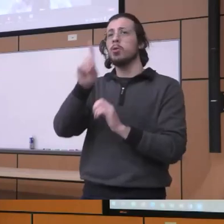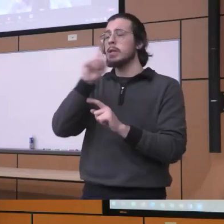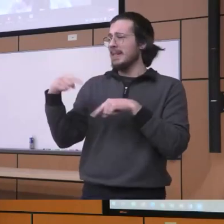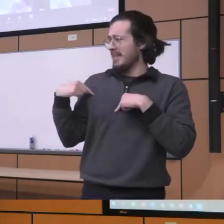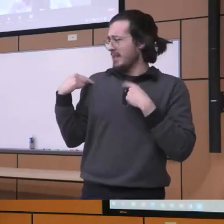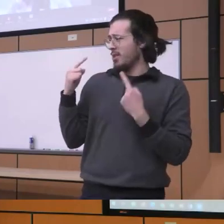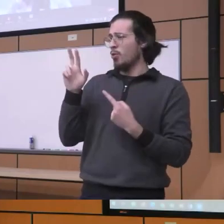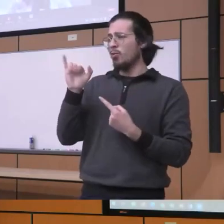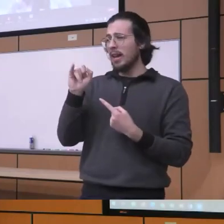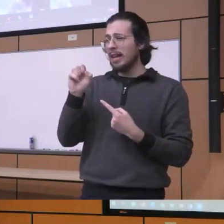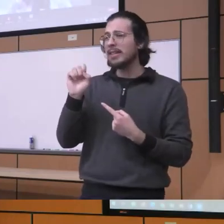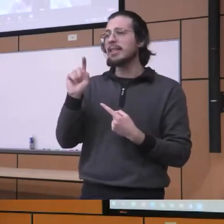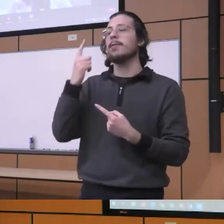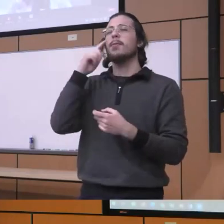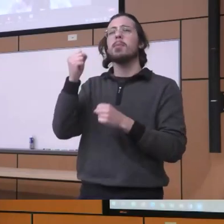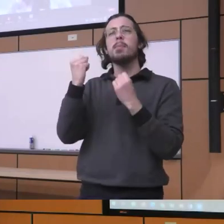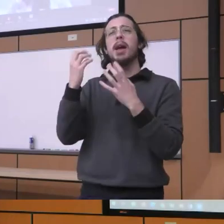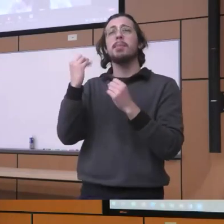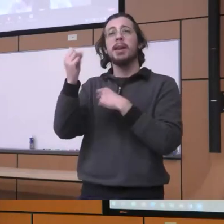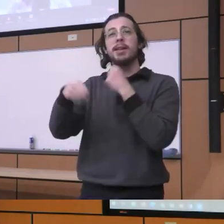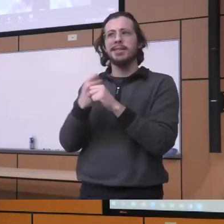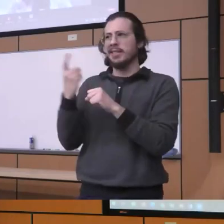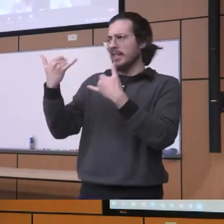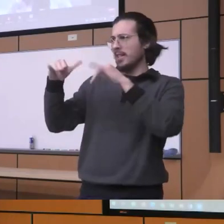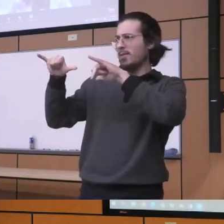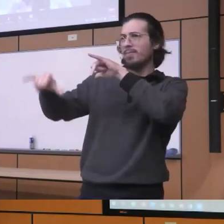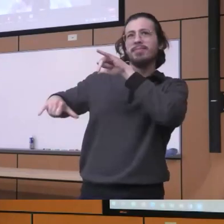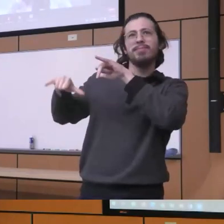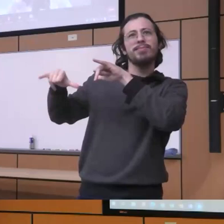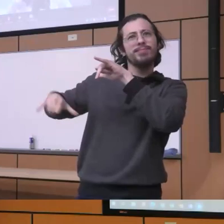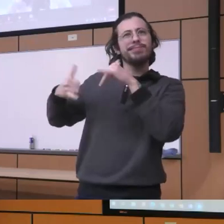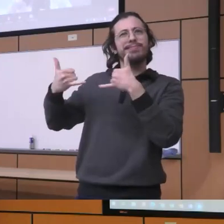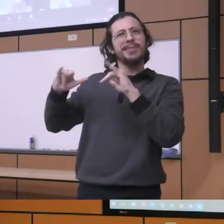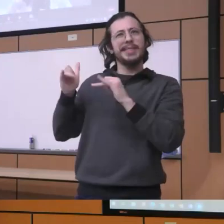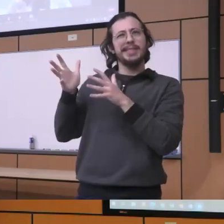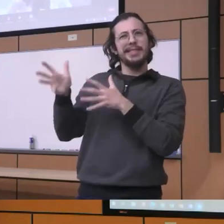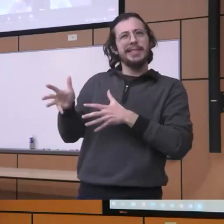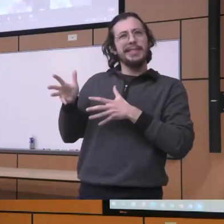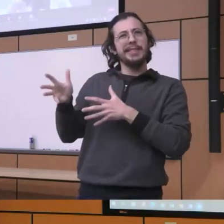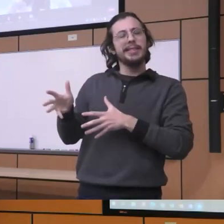and years and years that that still linger that's still we're still kind of in a sense you know uh